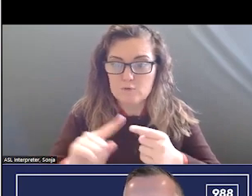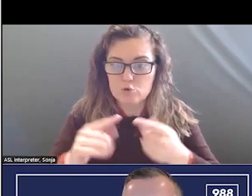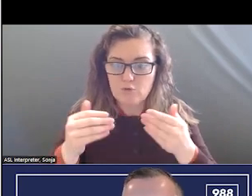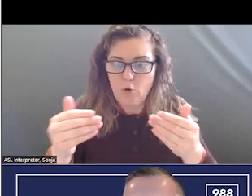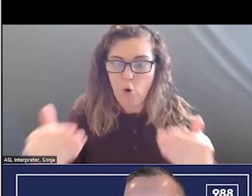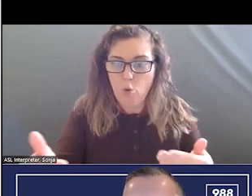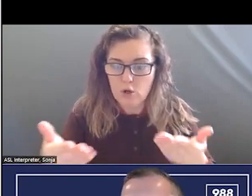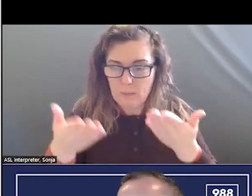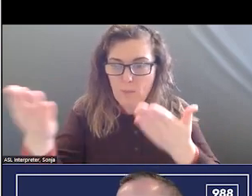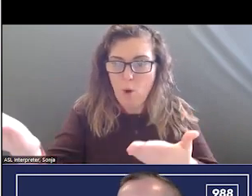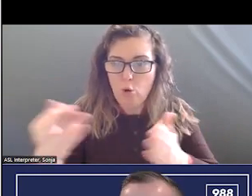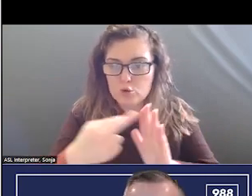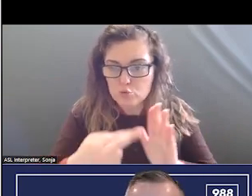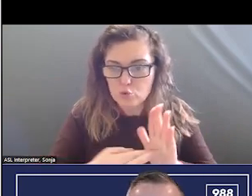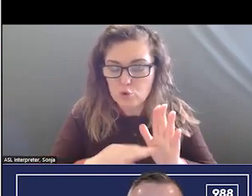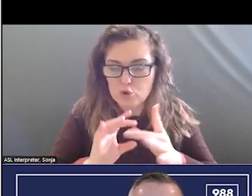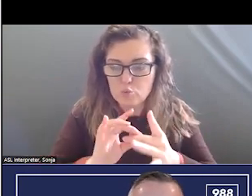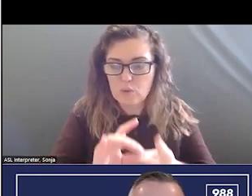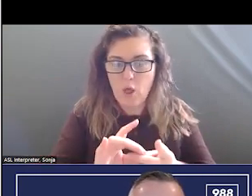PROPOSE RULES FOR OUTAGE NOTIFICATION. THEY